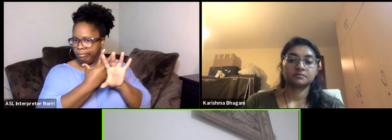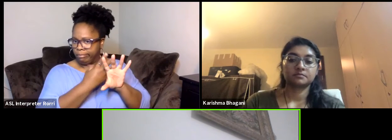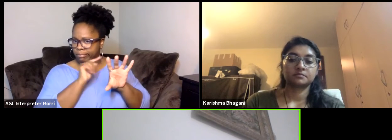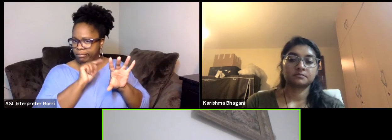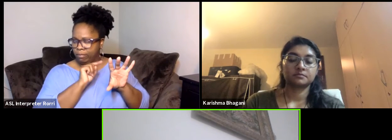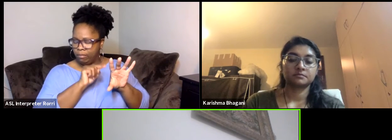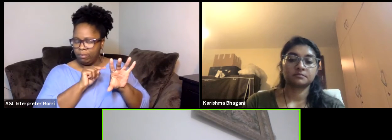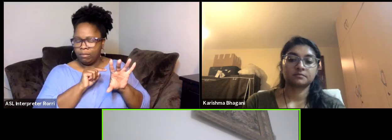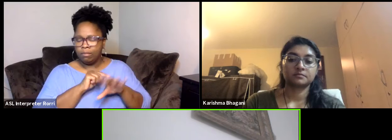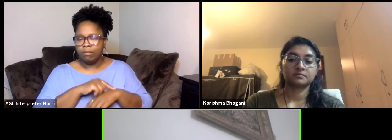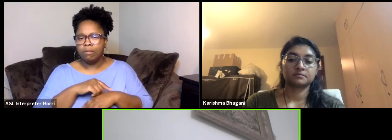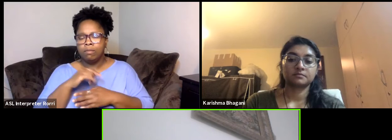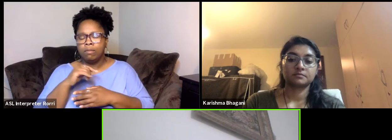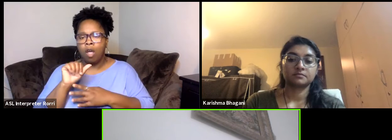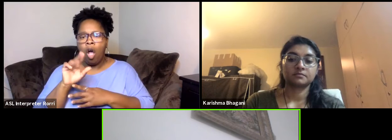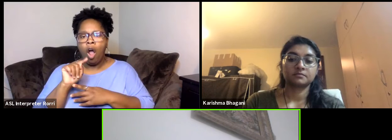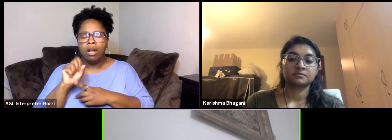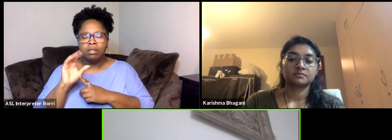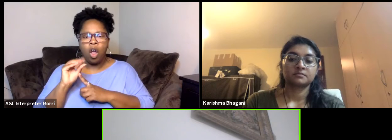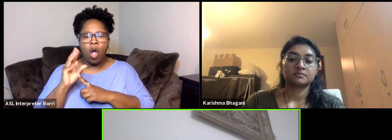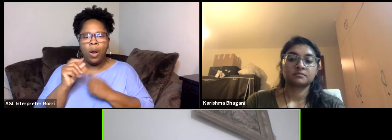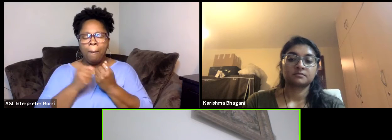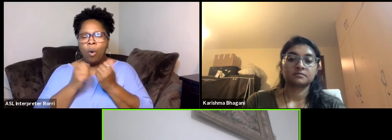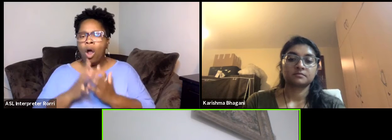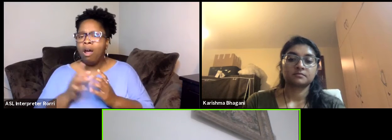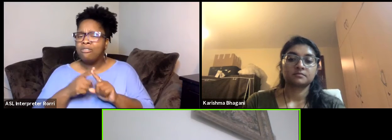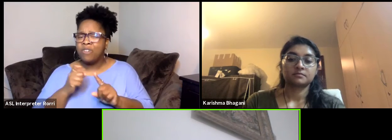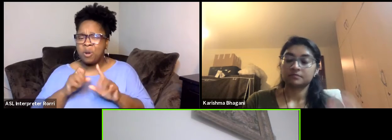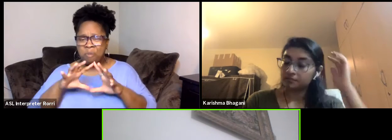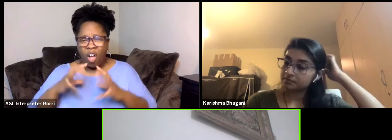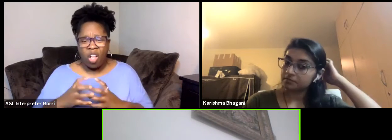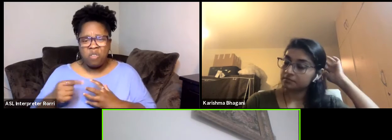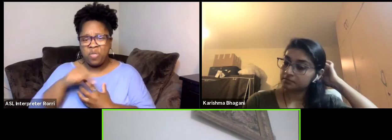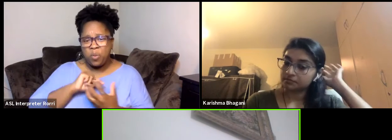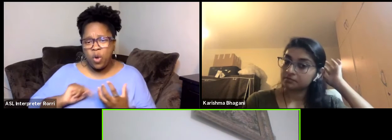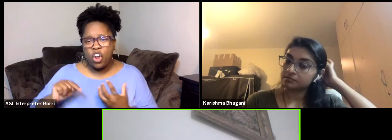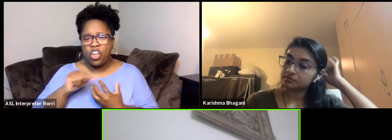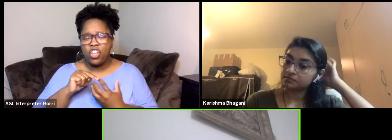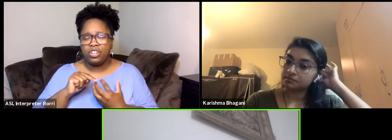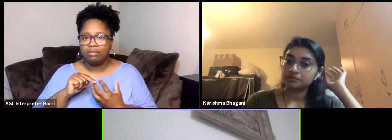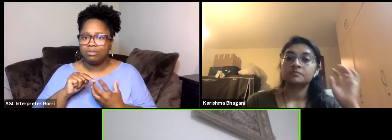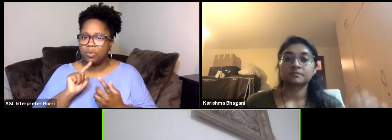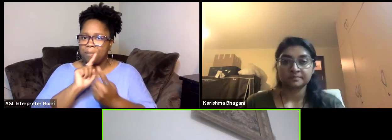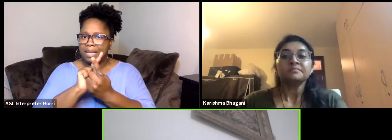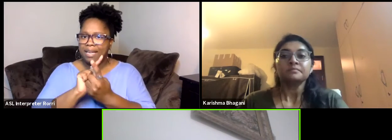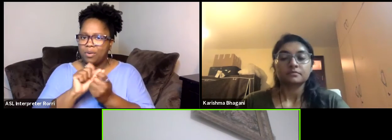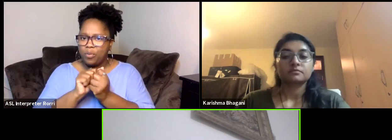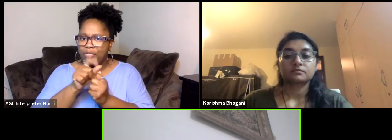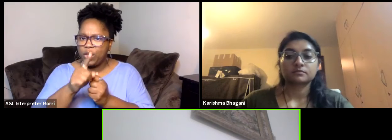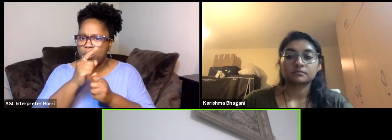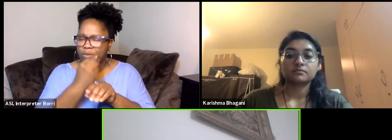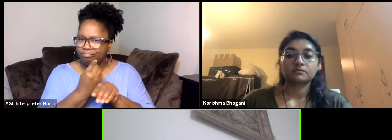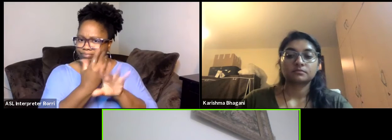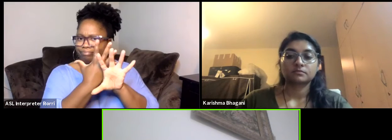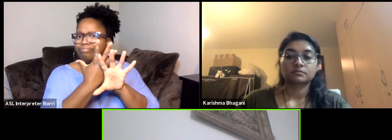art and culture supporter from all over the world to meet with you. Art and culture people from all over the world